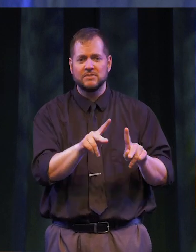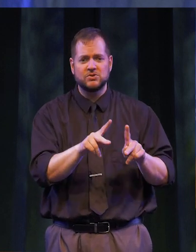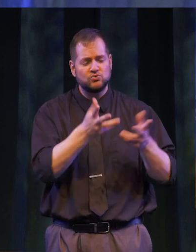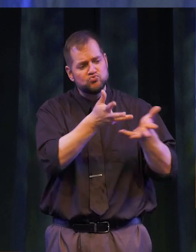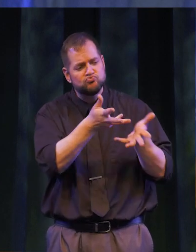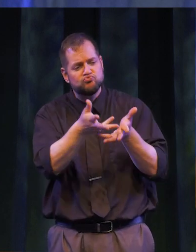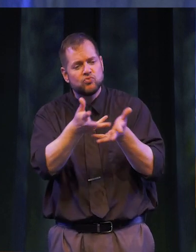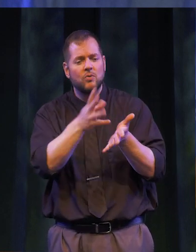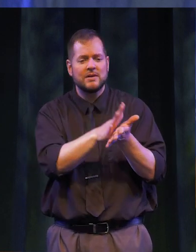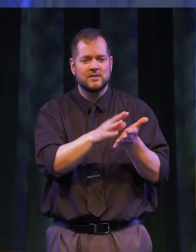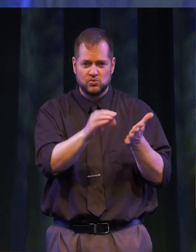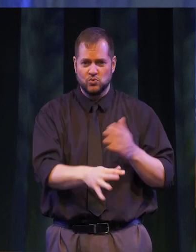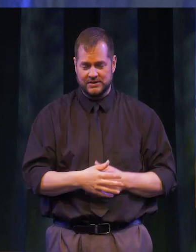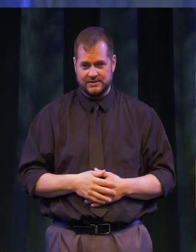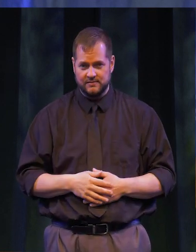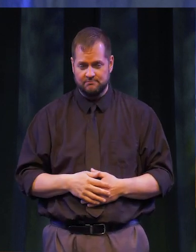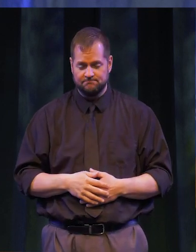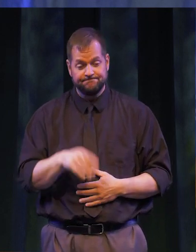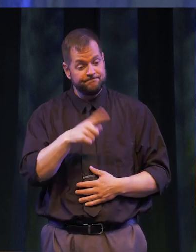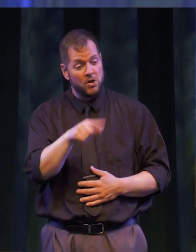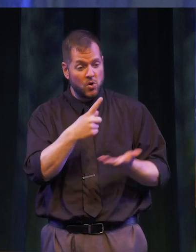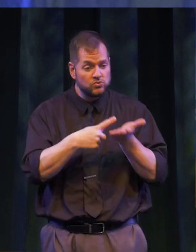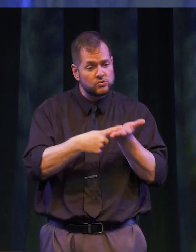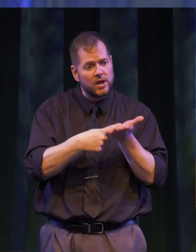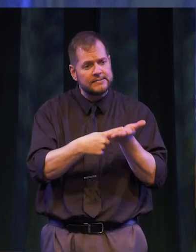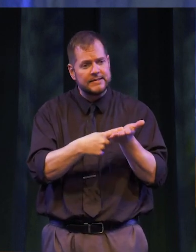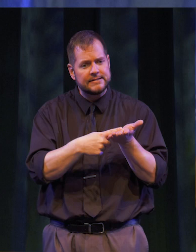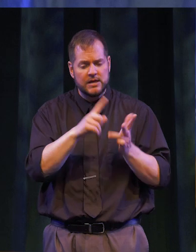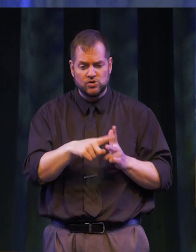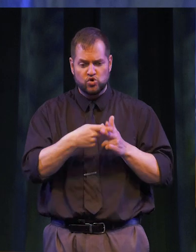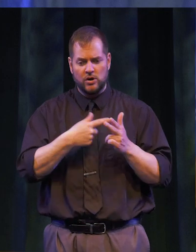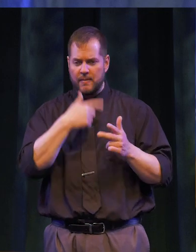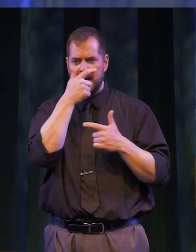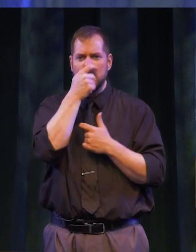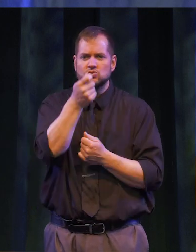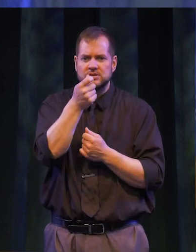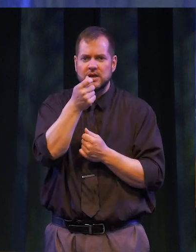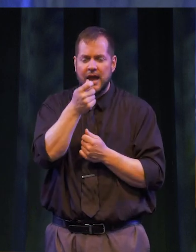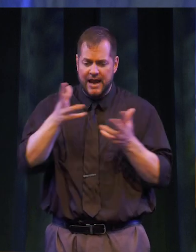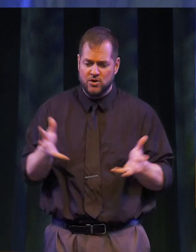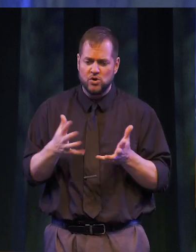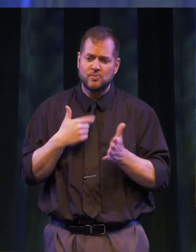college students. These discussions – piqued my interest, strengthened my motivation as